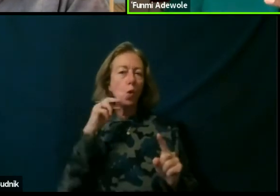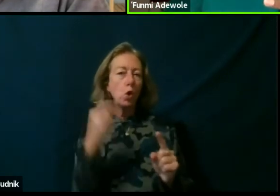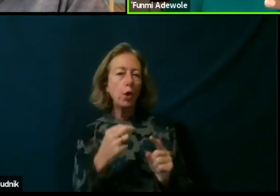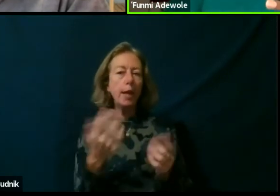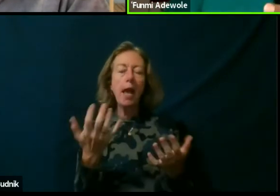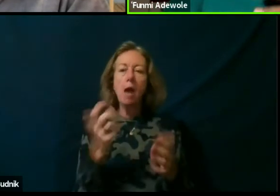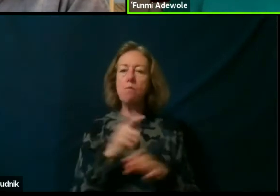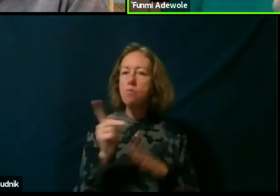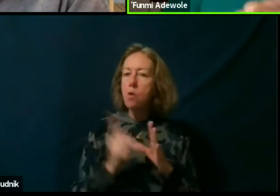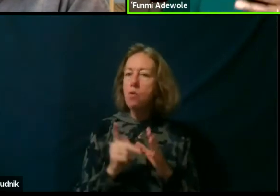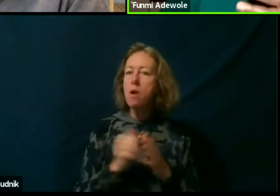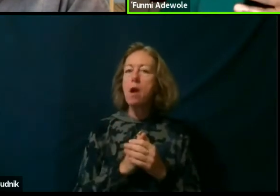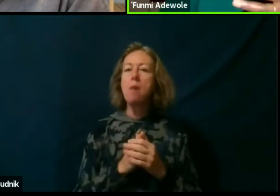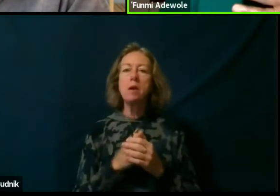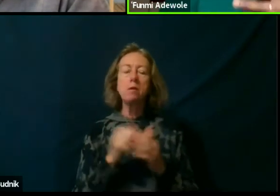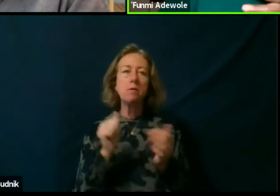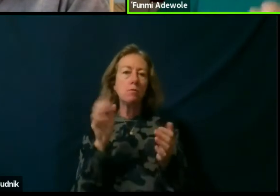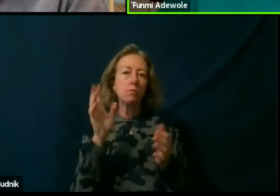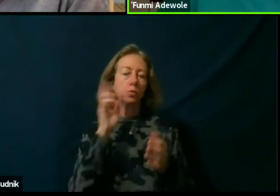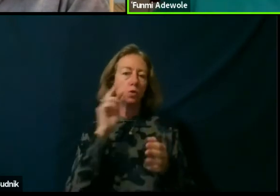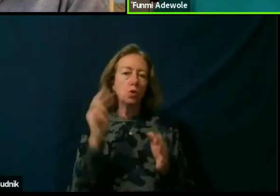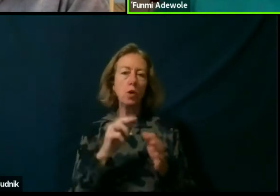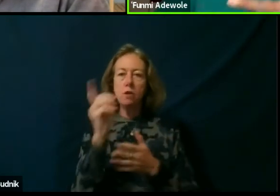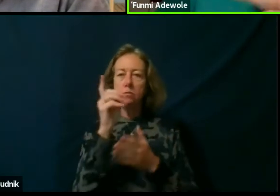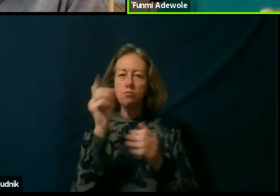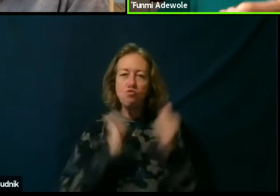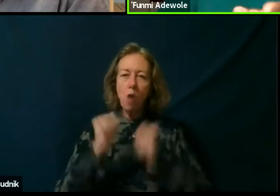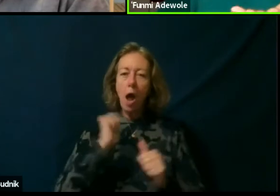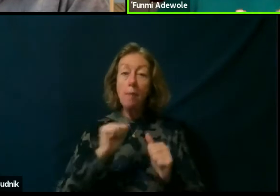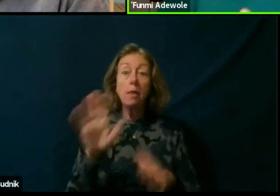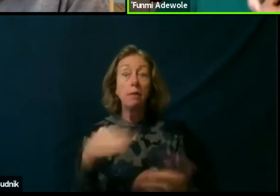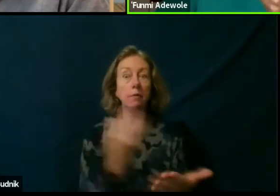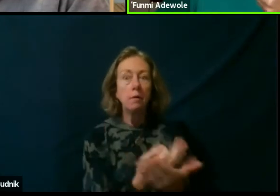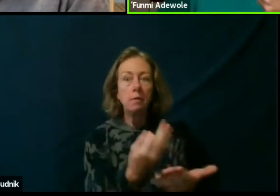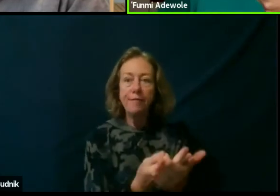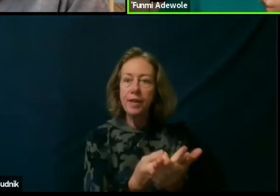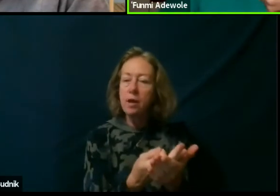we are looking at dramaturge you know in the funding world, as a dramaturgical aspect.